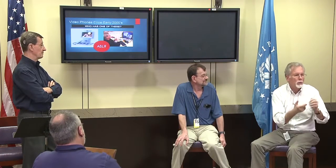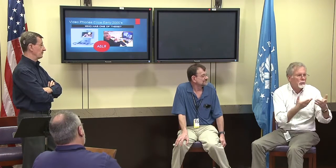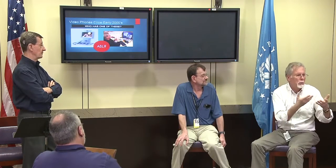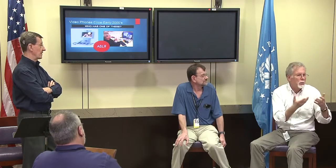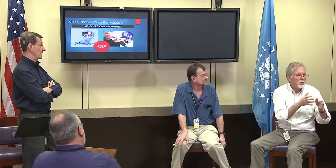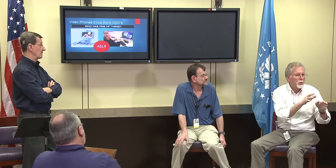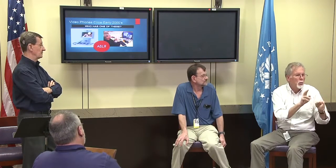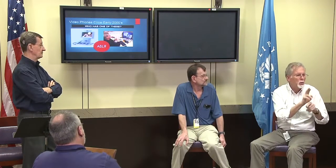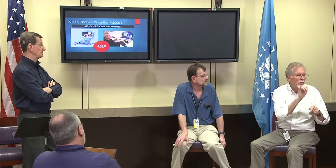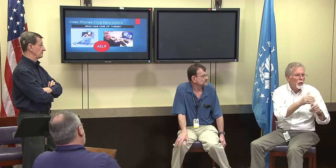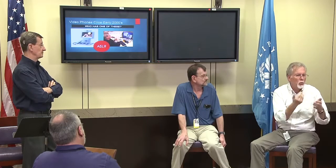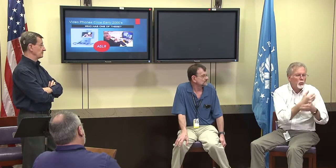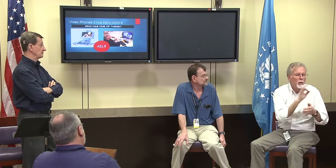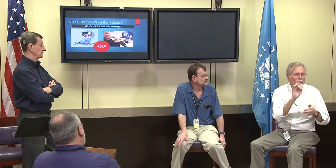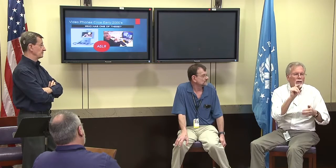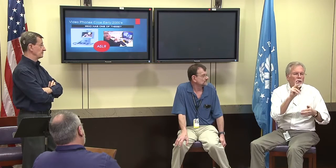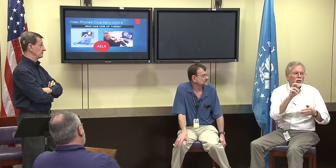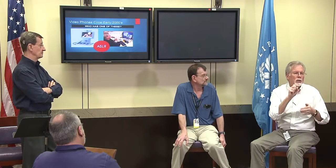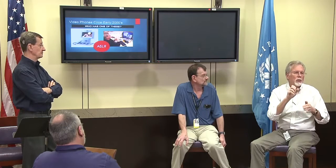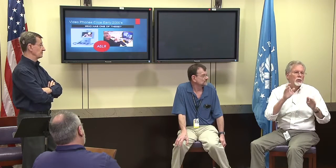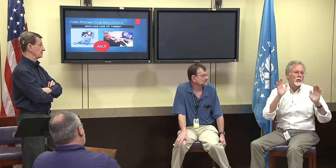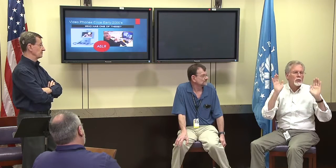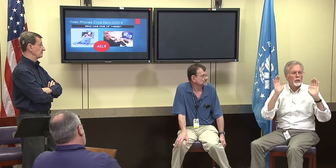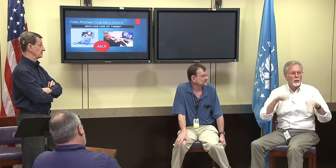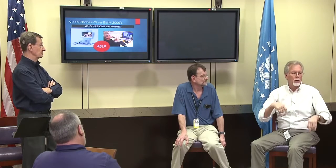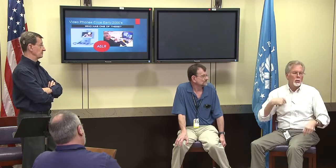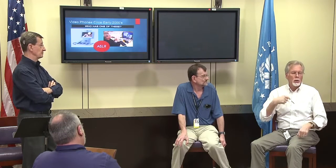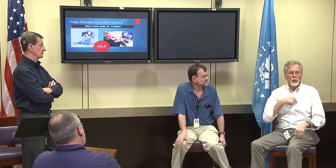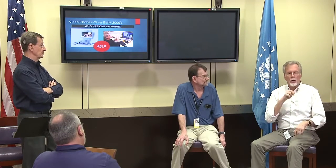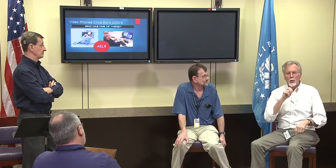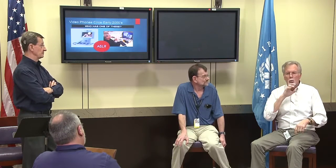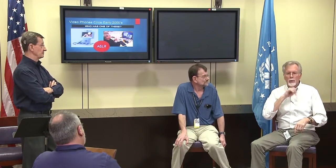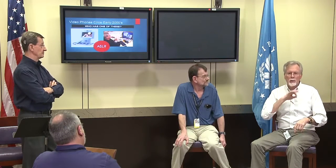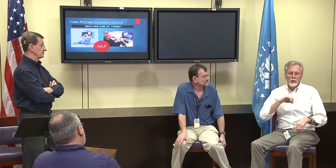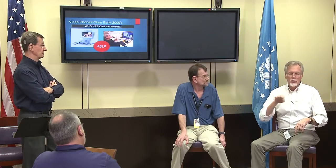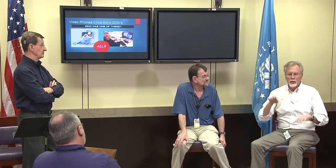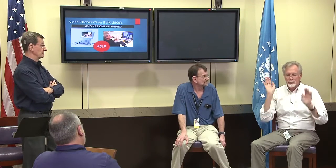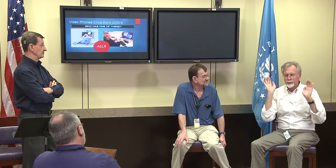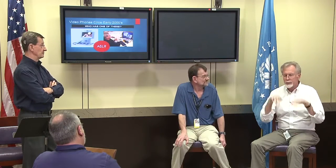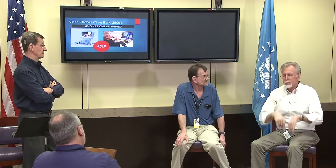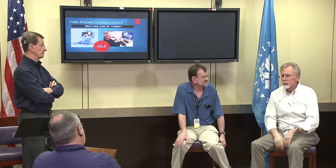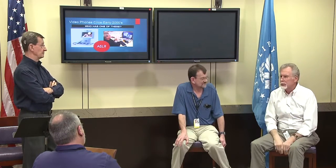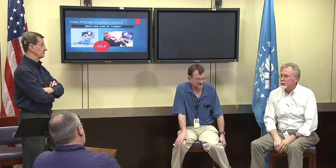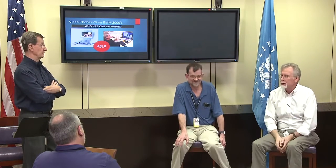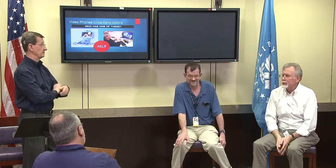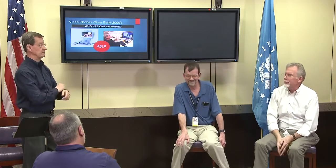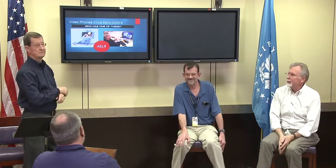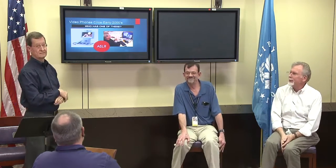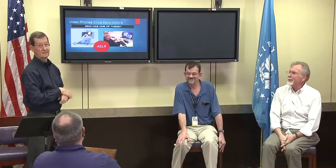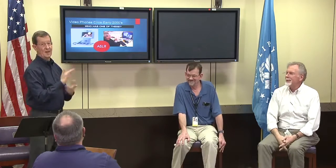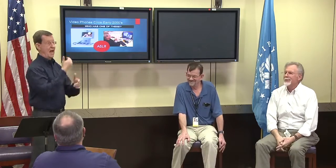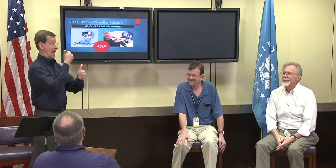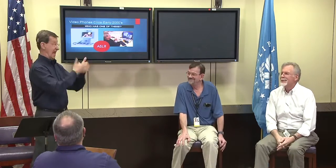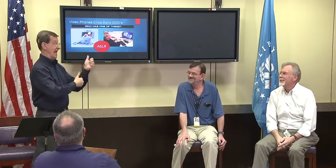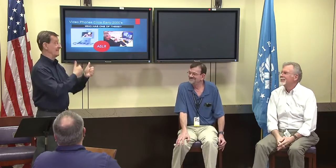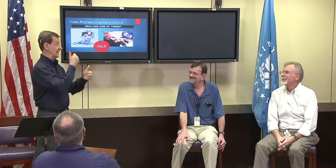people are becoming very comfortable with it, so it's tremendous. I'm kind of old-fashioned, I don't use lot of the new things